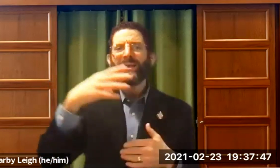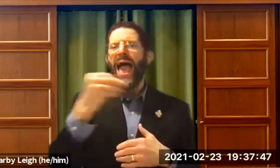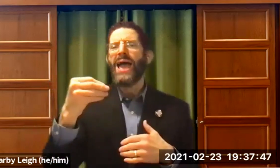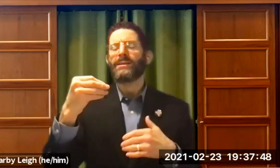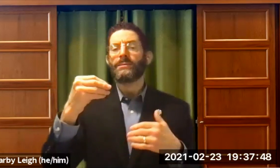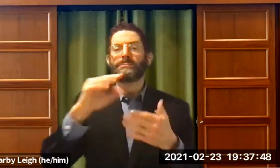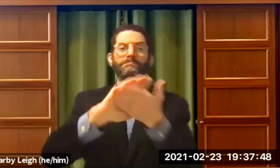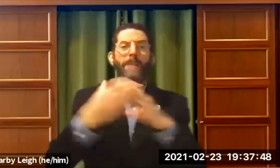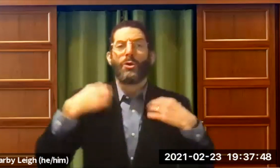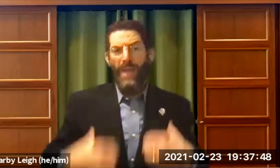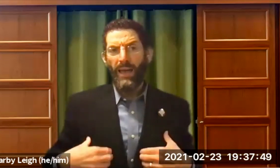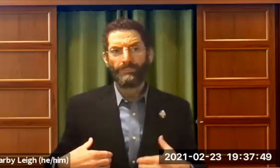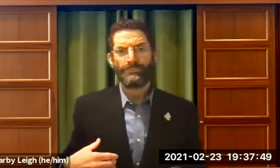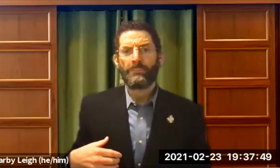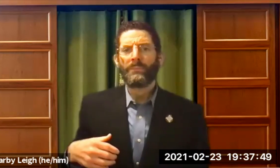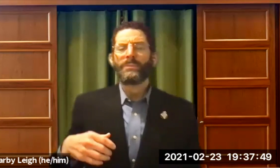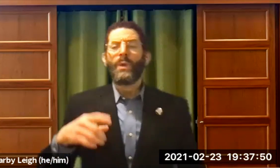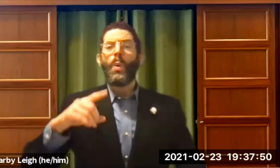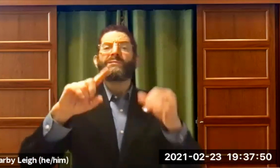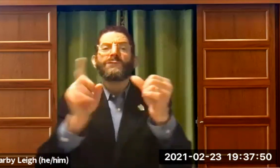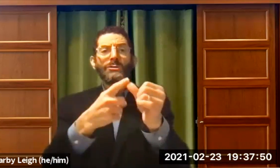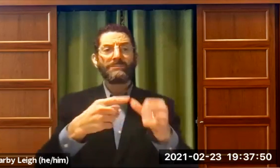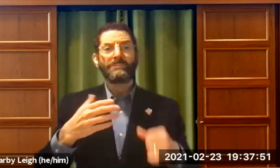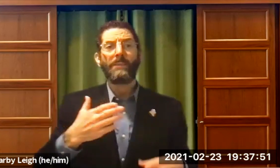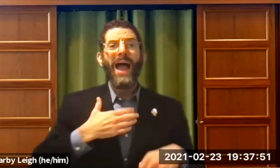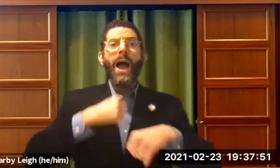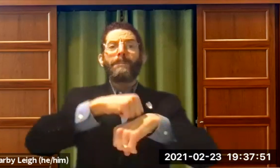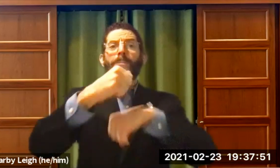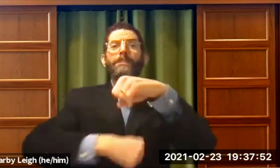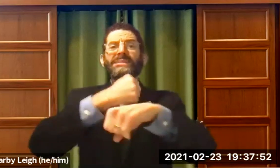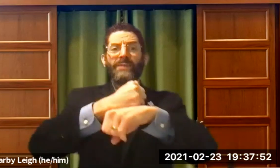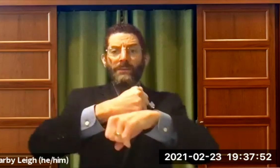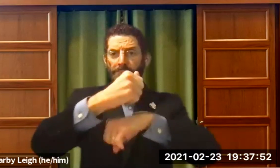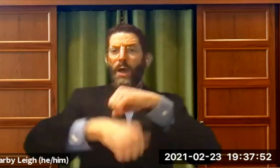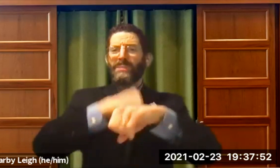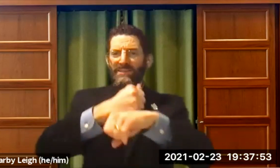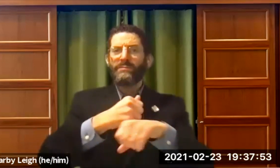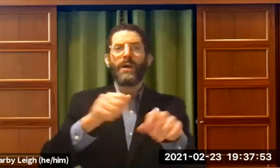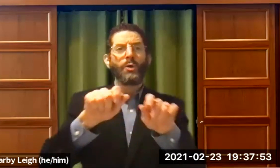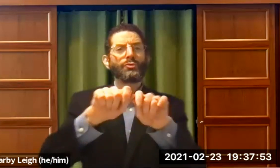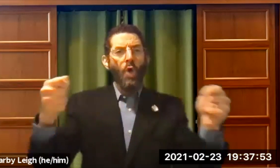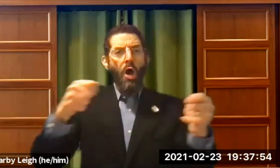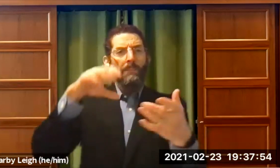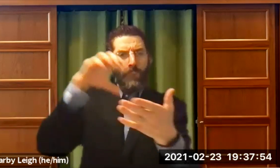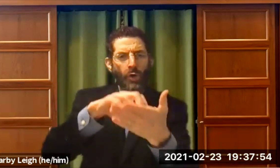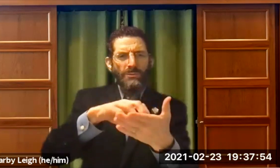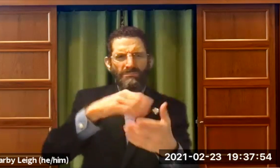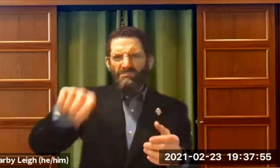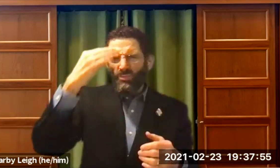to Jewish learning and to ultimately becoming a rabbi . At first, at my bar mitzvah,